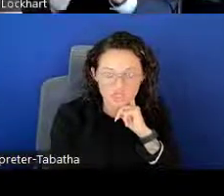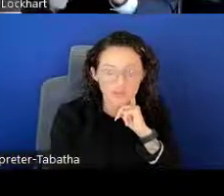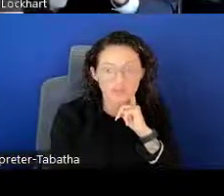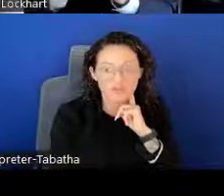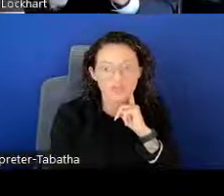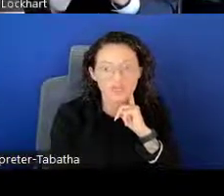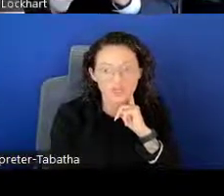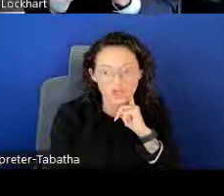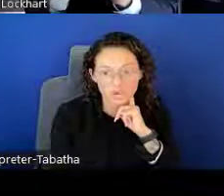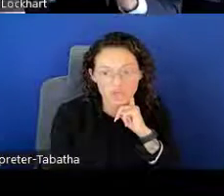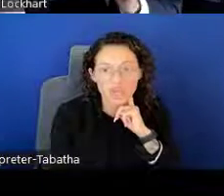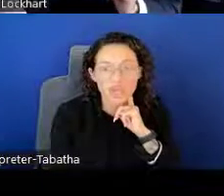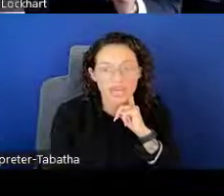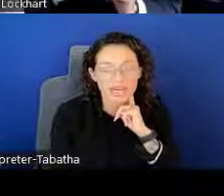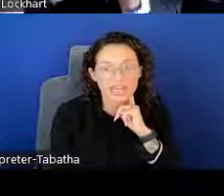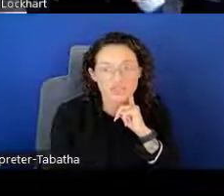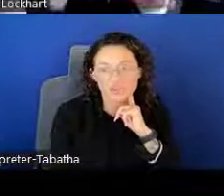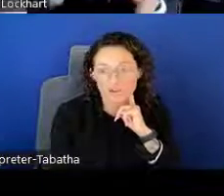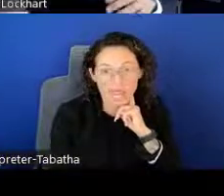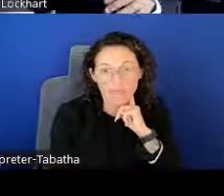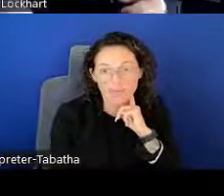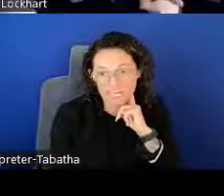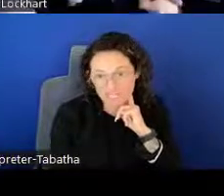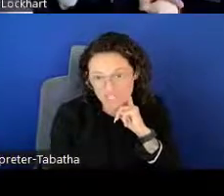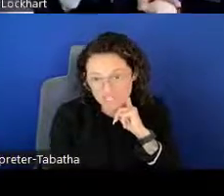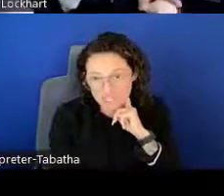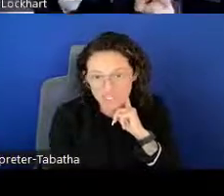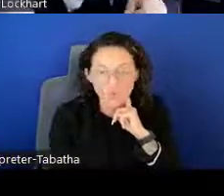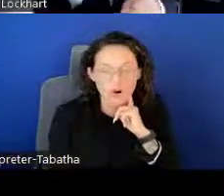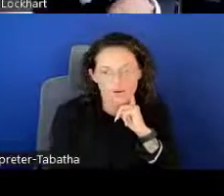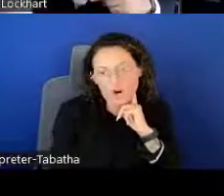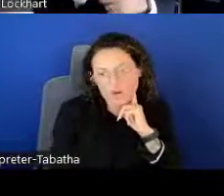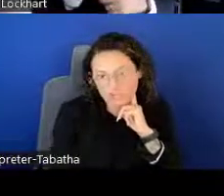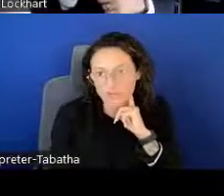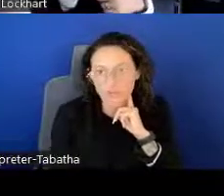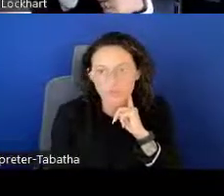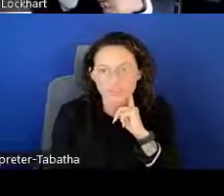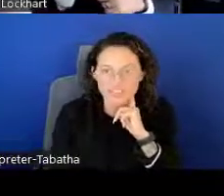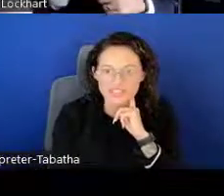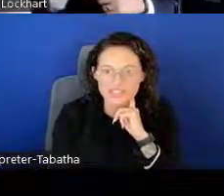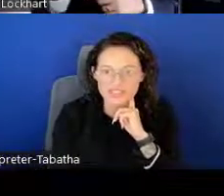so if you're familiar with NIH grant applications then you are already familiar with ASSIST.